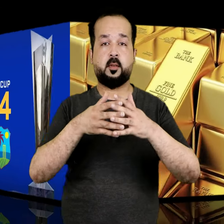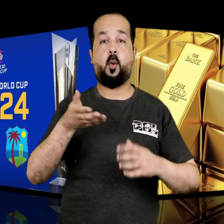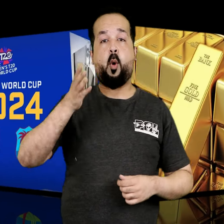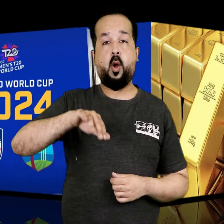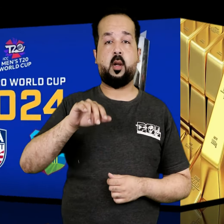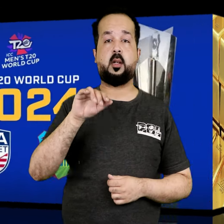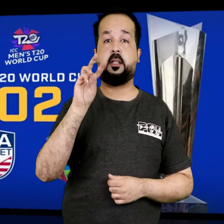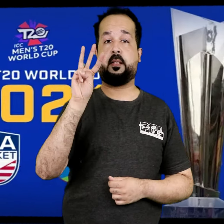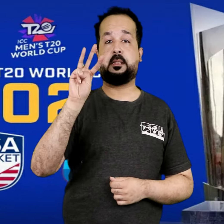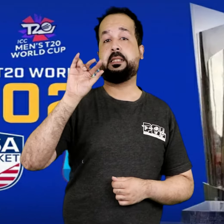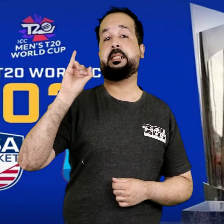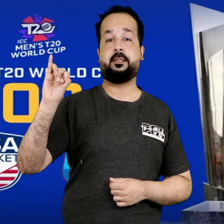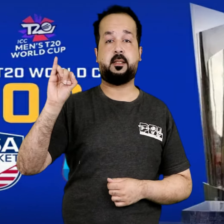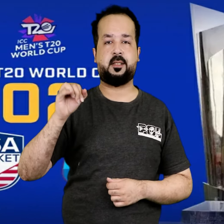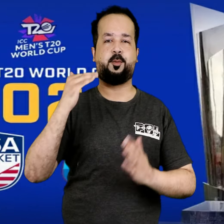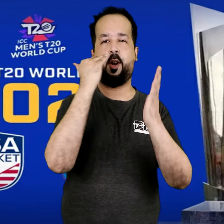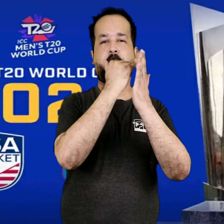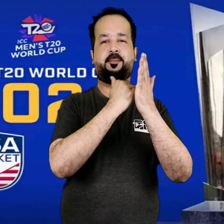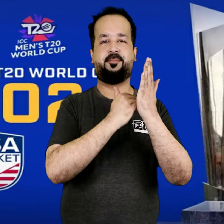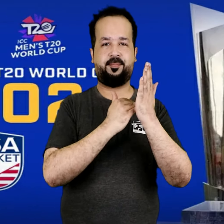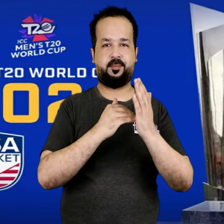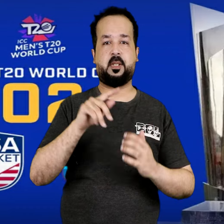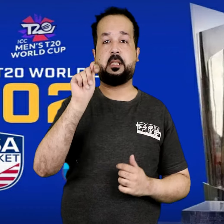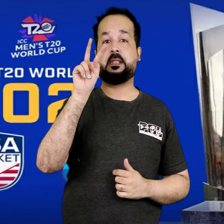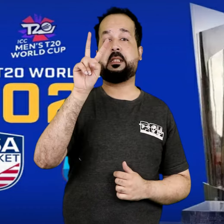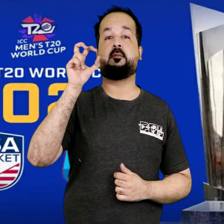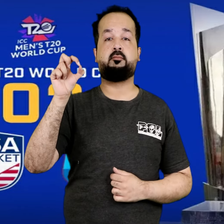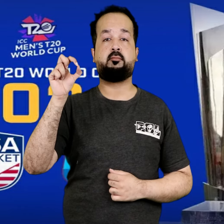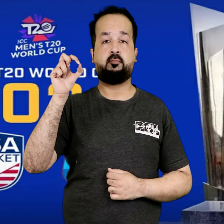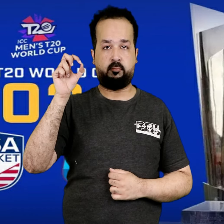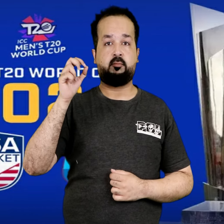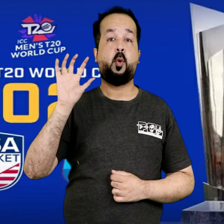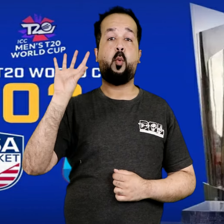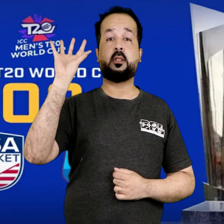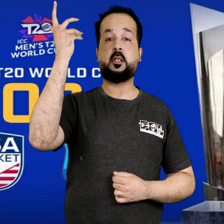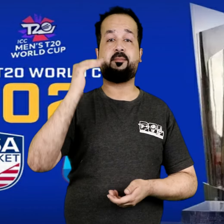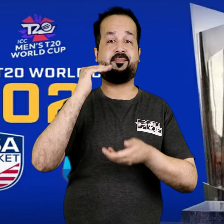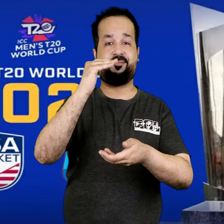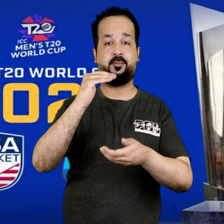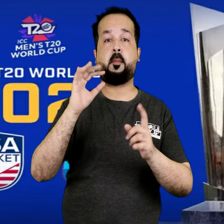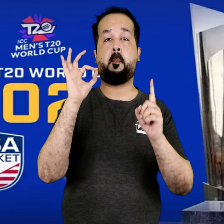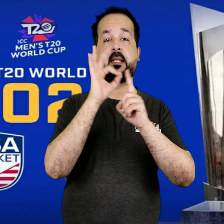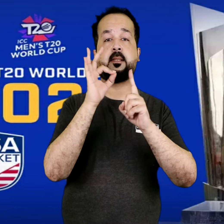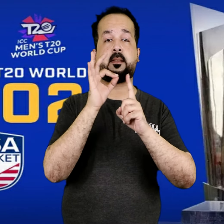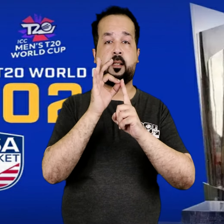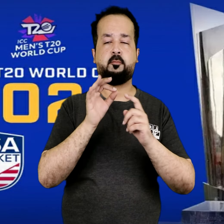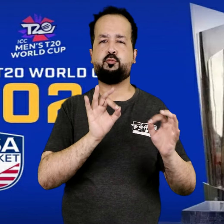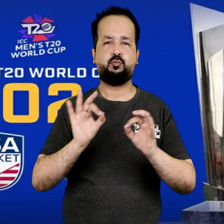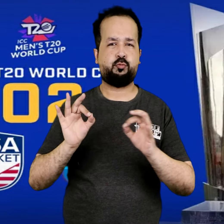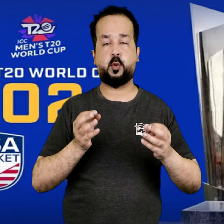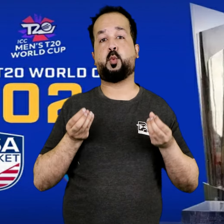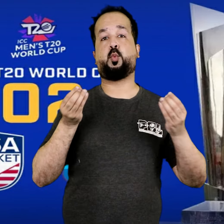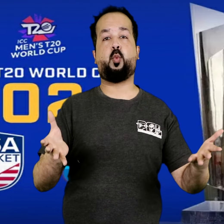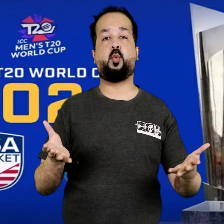Pakistan begins preparations for the T20 World Cup scheduled in America and West Indies.